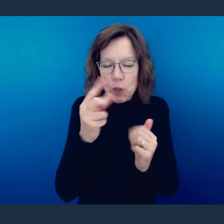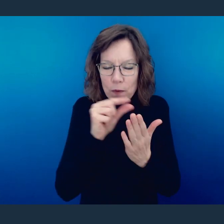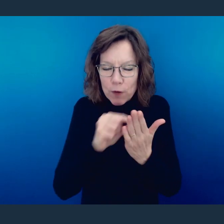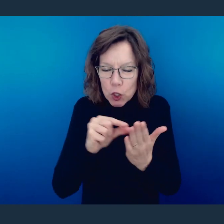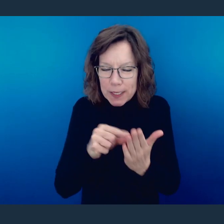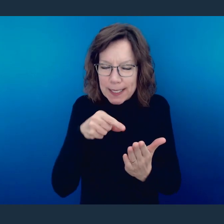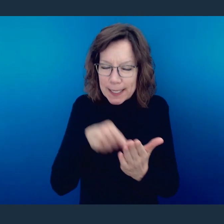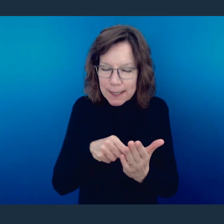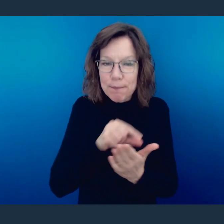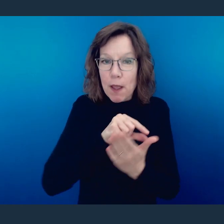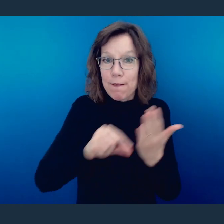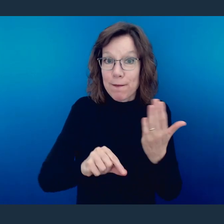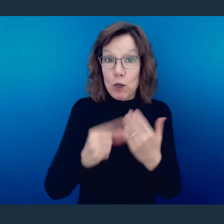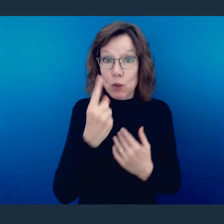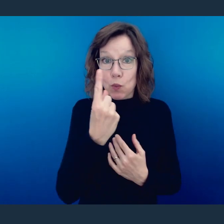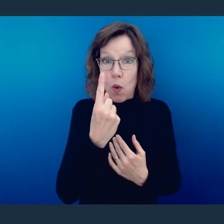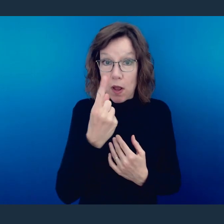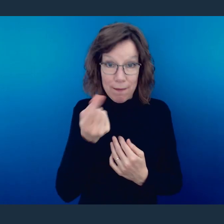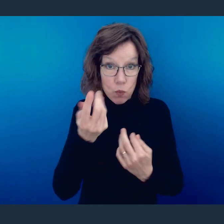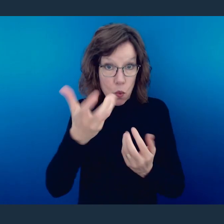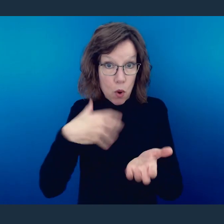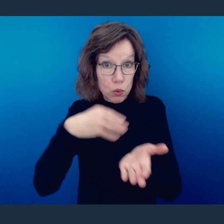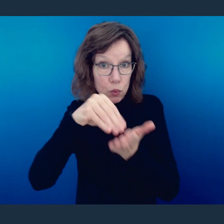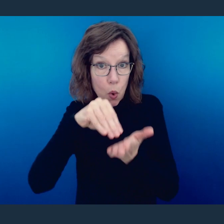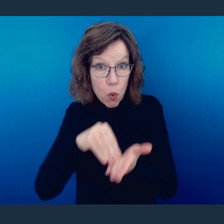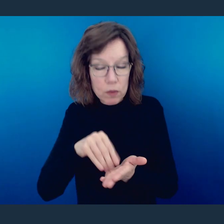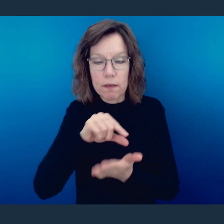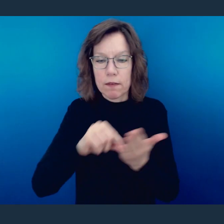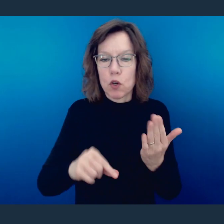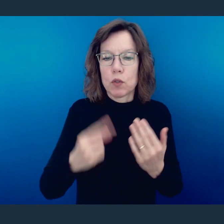couple verses. And if you're taking note, right here in verse 1, write this down, that